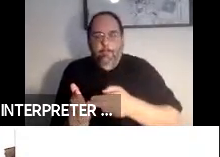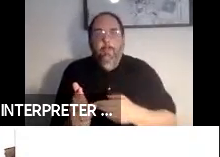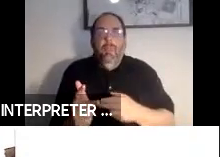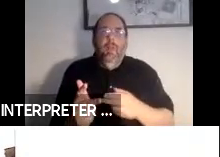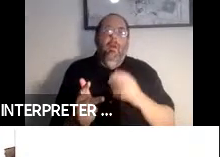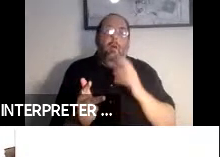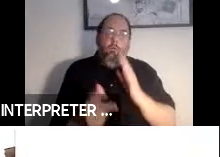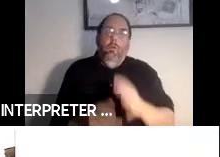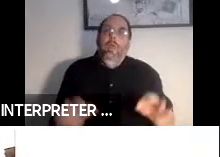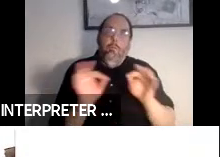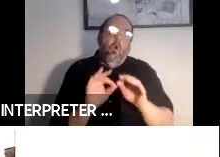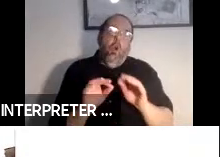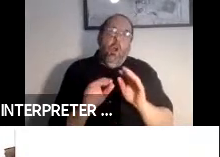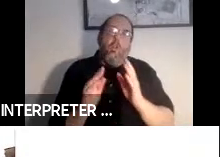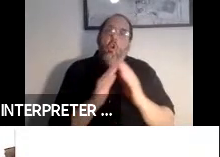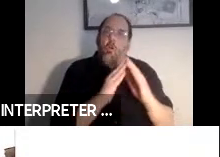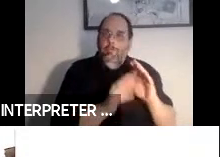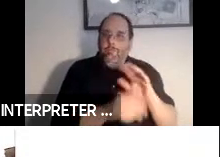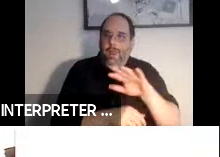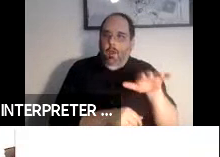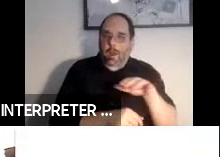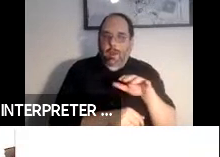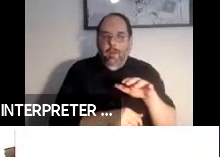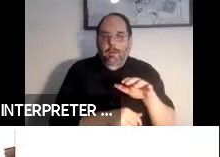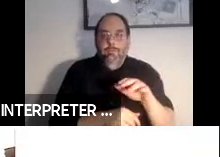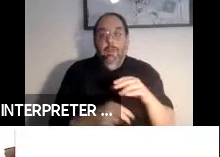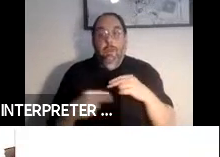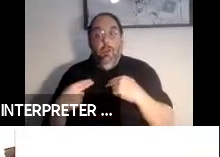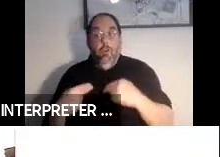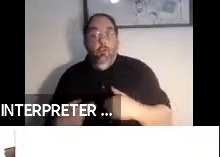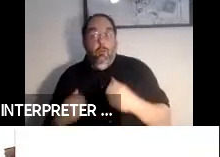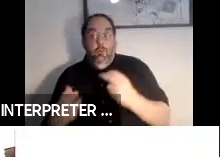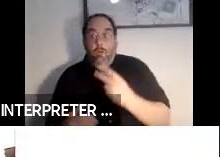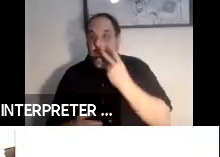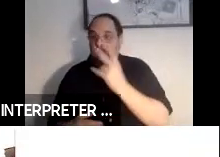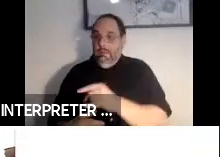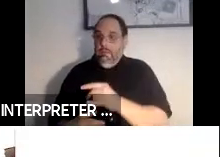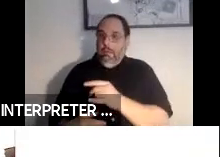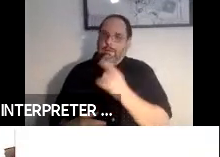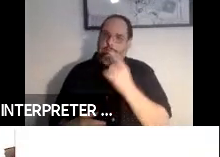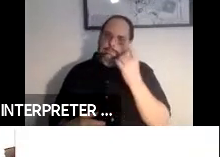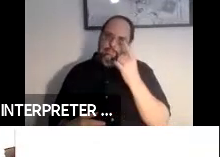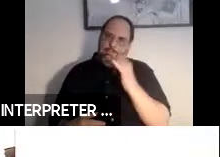lot in urban environments. A human driver sees this and thinks about it and can reason about